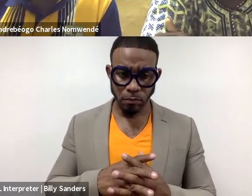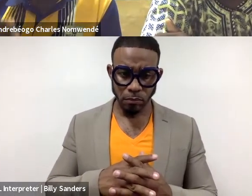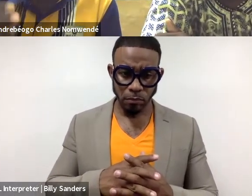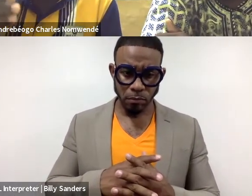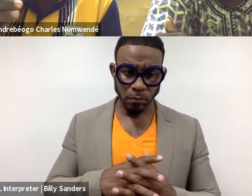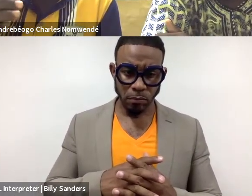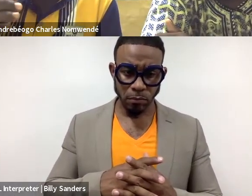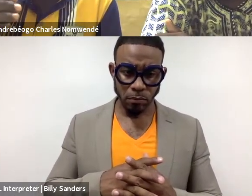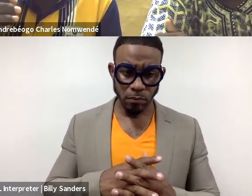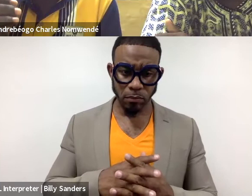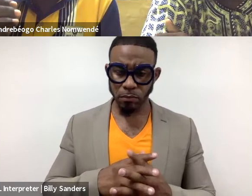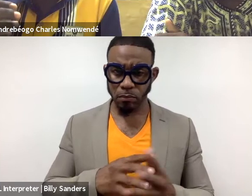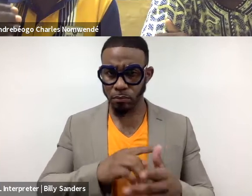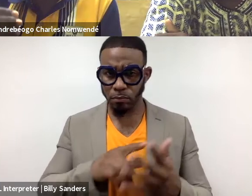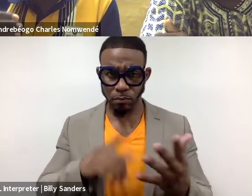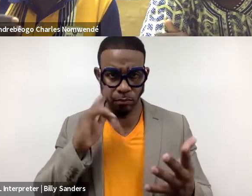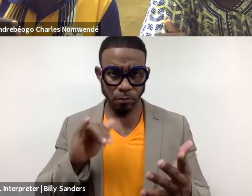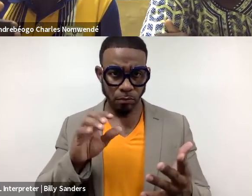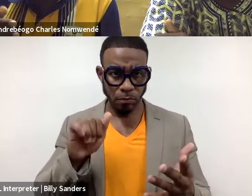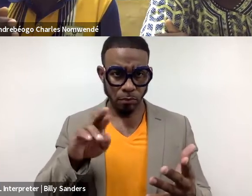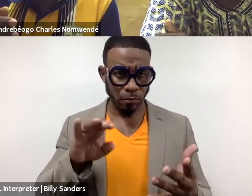(Charles speaks French)